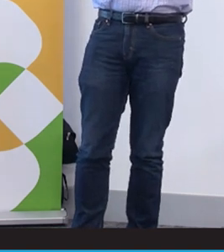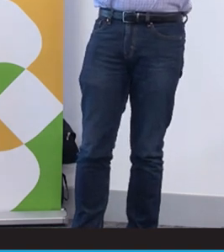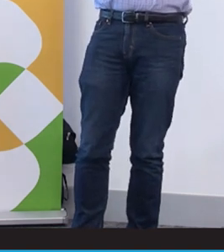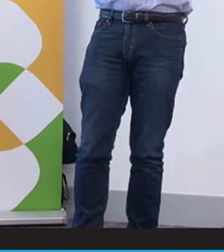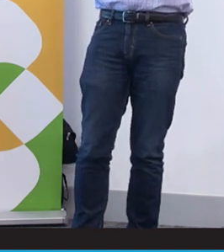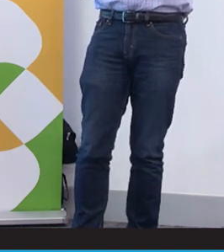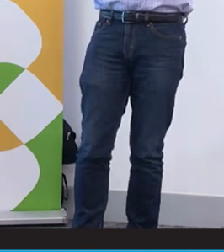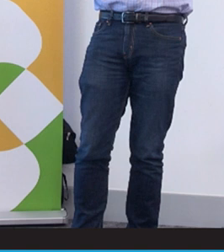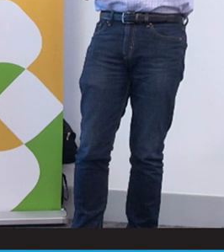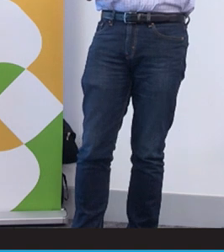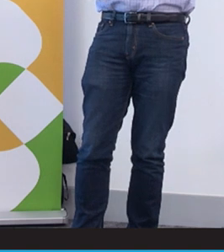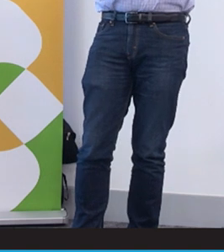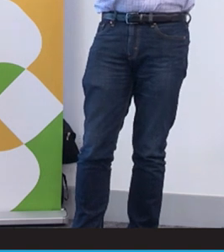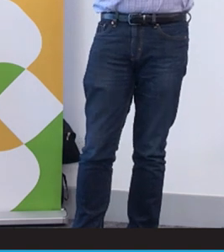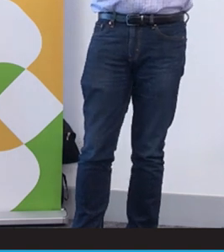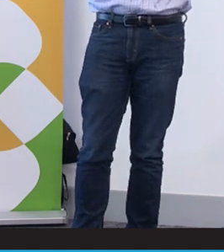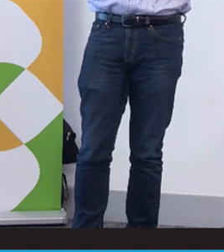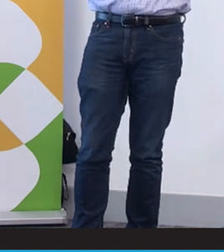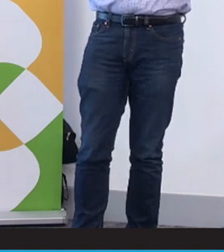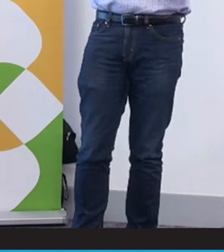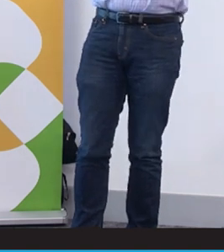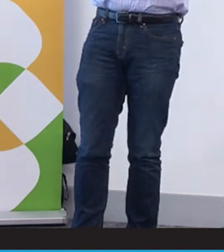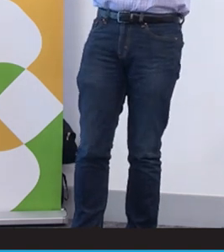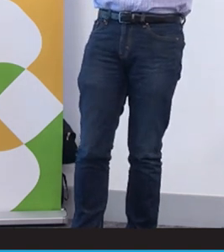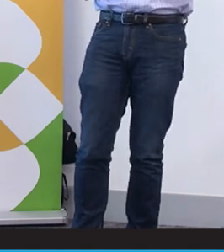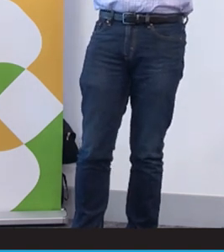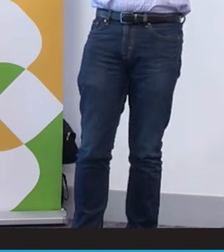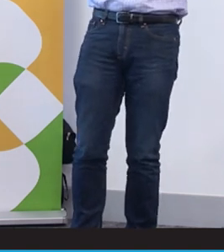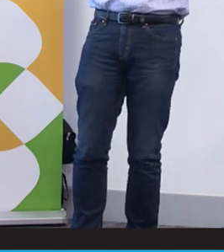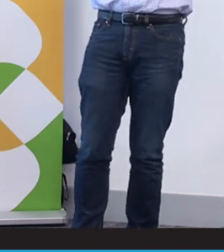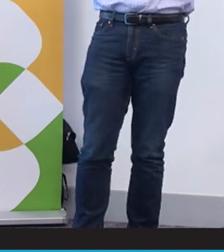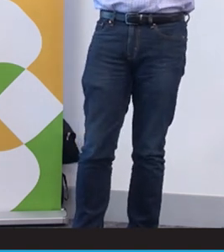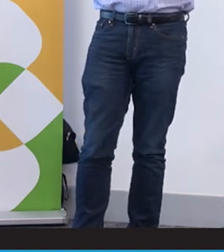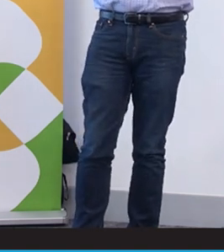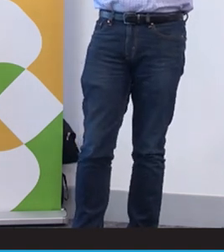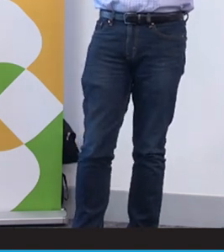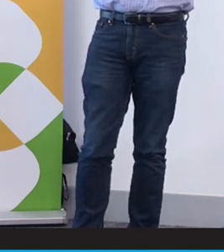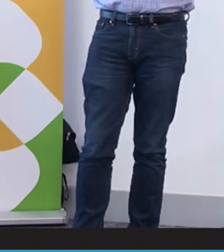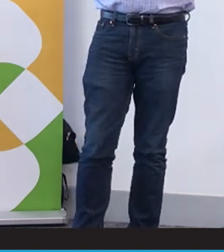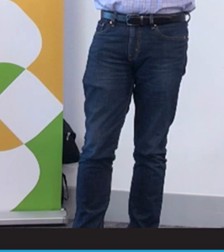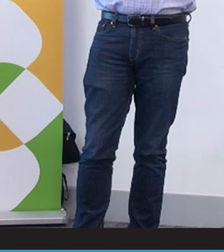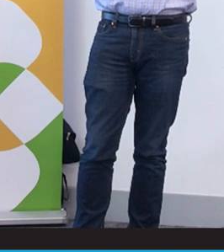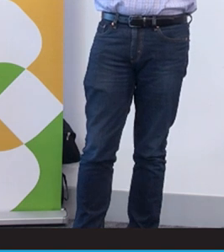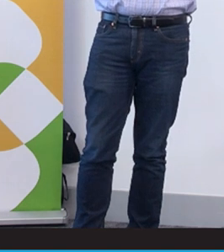offered at a time of life, not even at the time of diagnosis, but identifying perhaps a hearing loss.